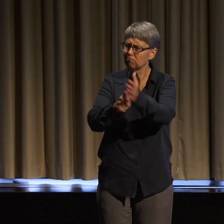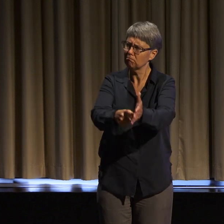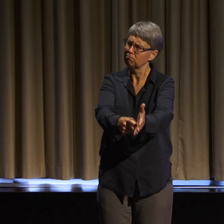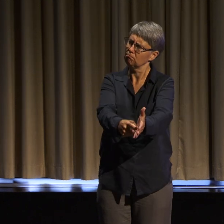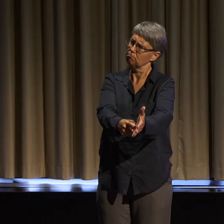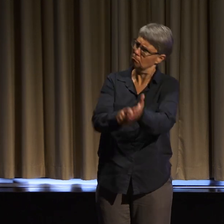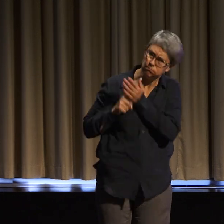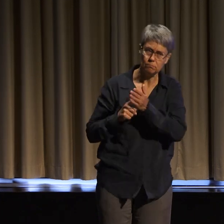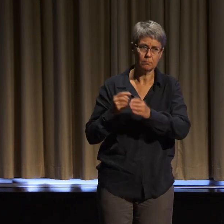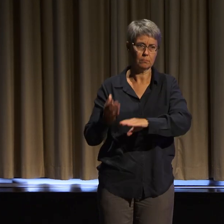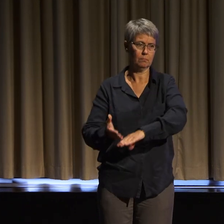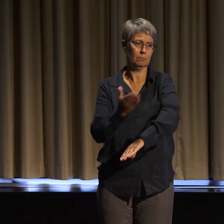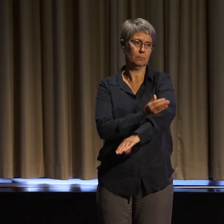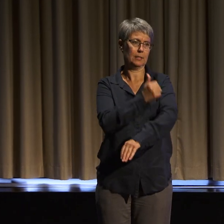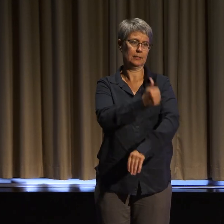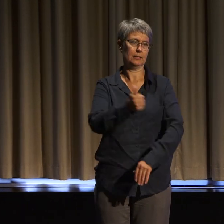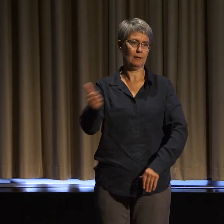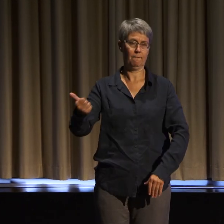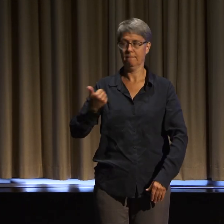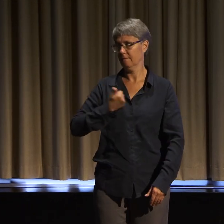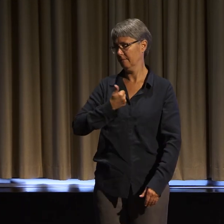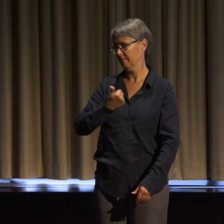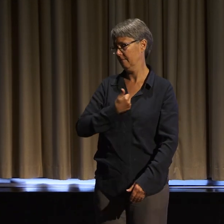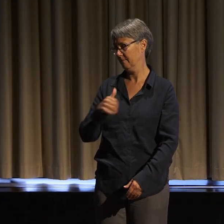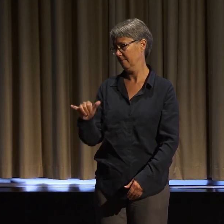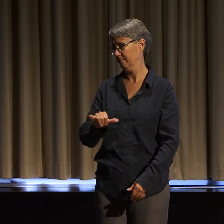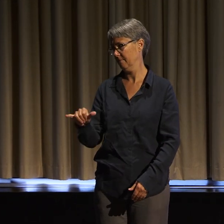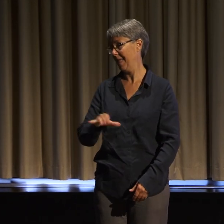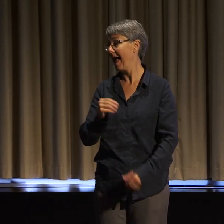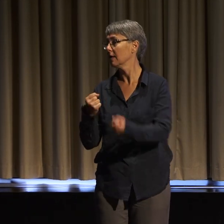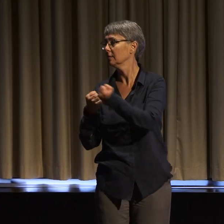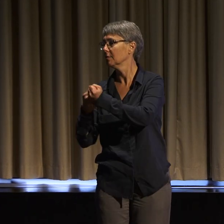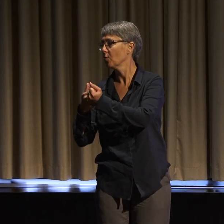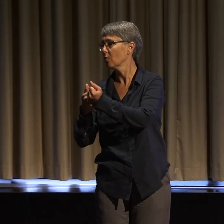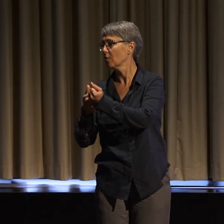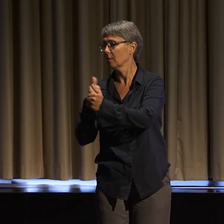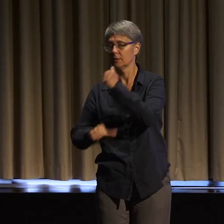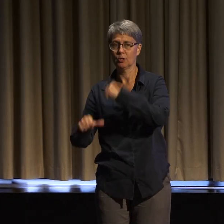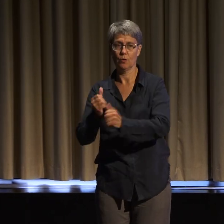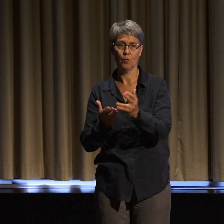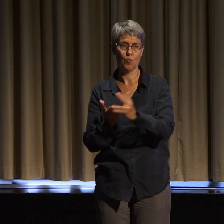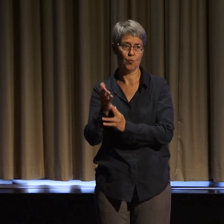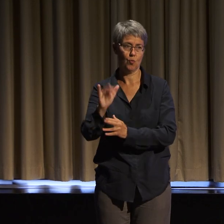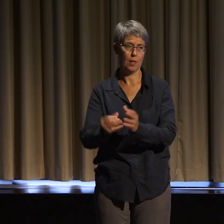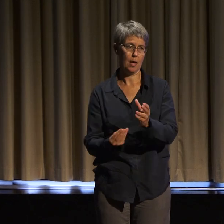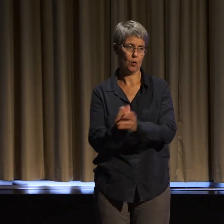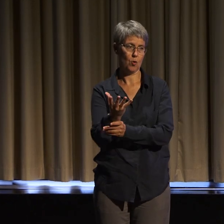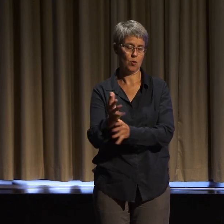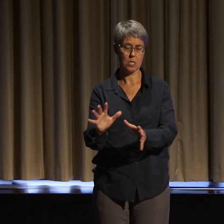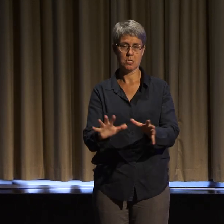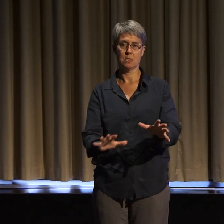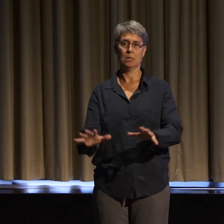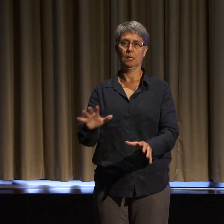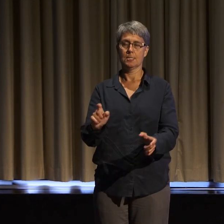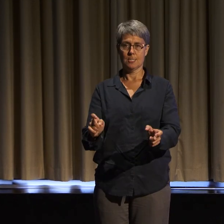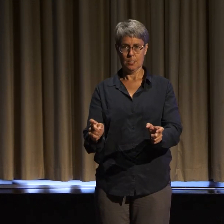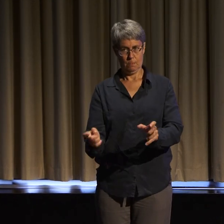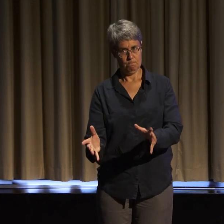and we must support each other in that change. And I know that a lot of things that I'm talking about